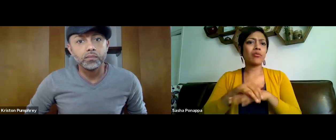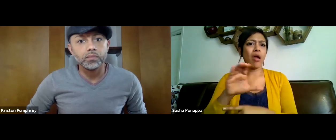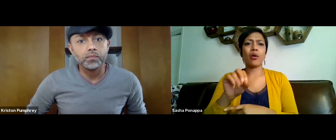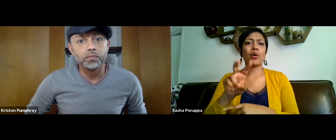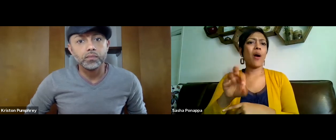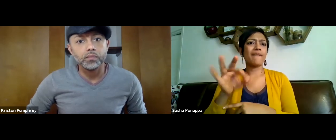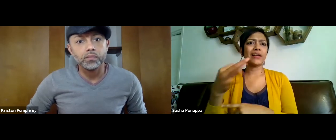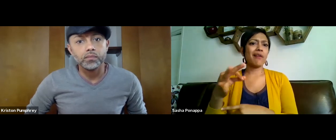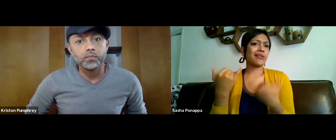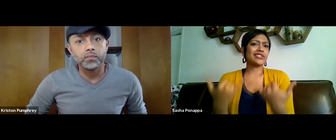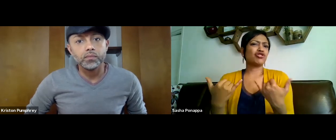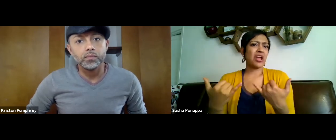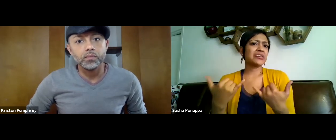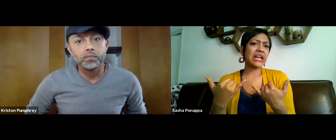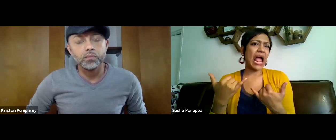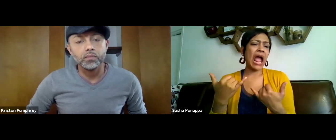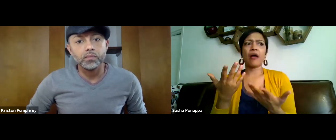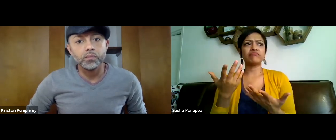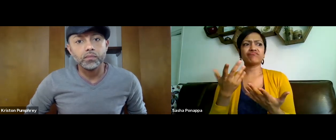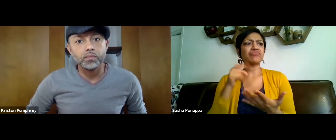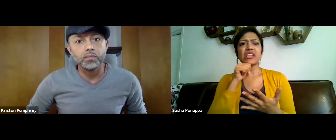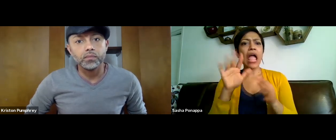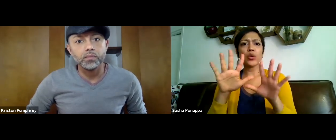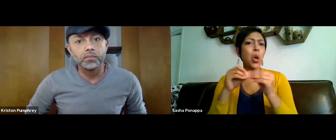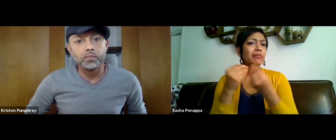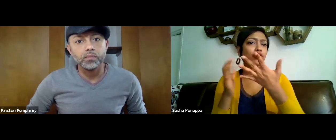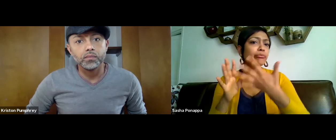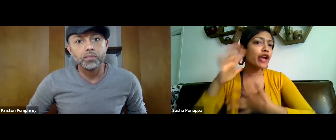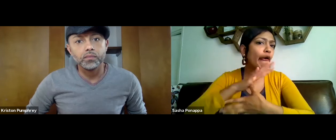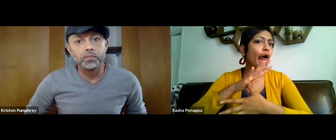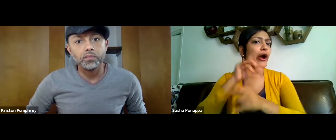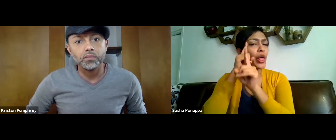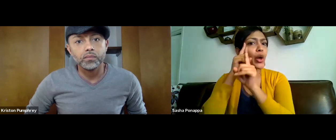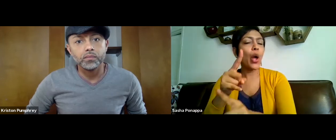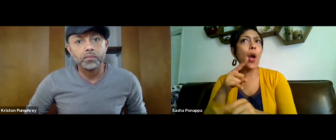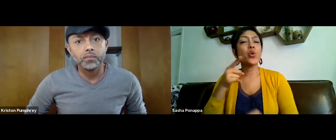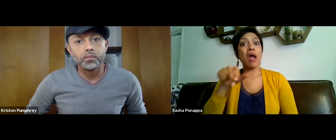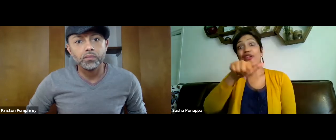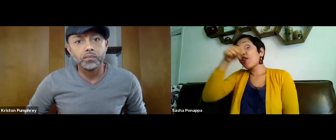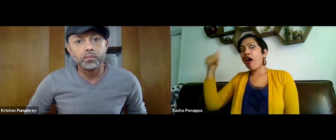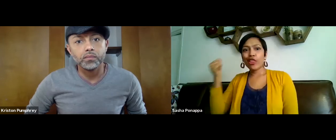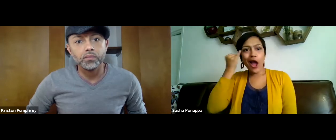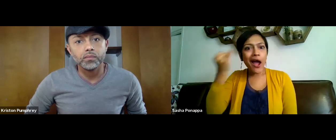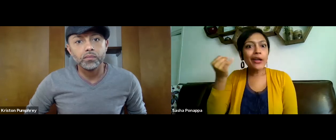but you're not focused on COVID-19 right now, maybe it's not a priority